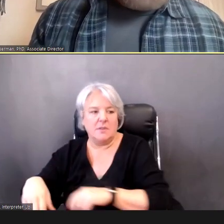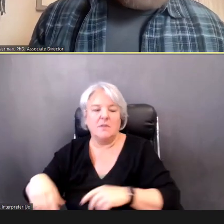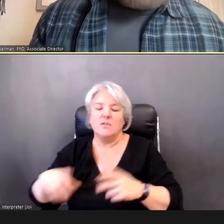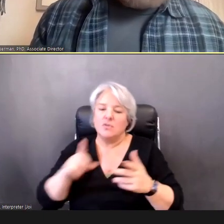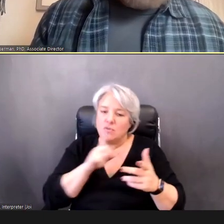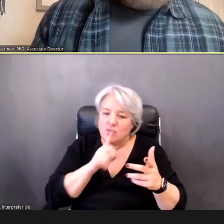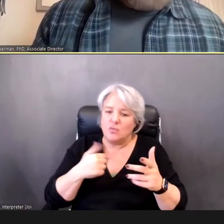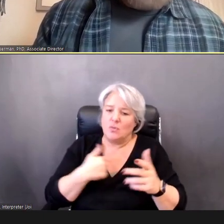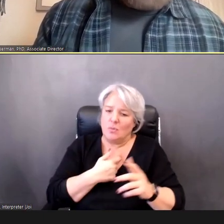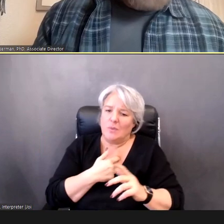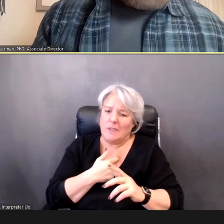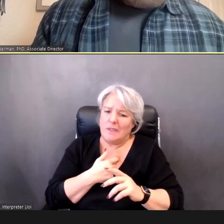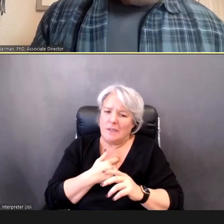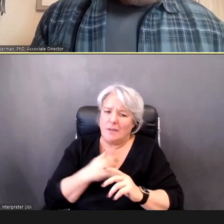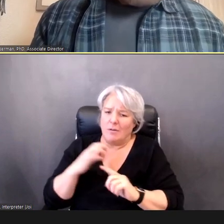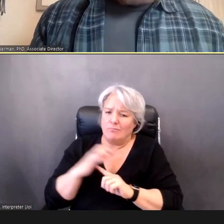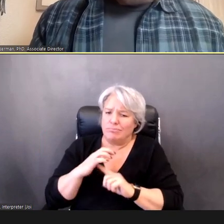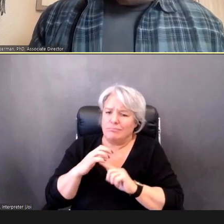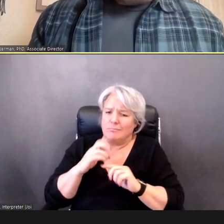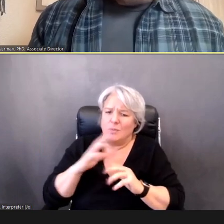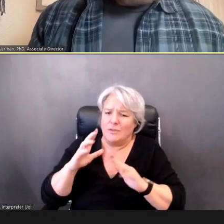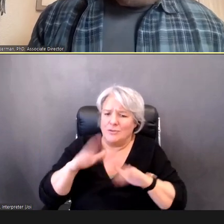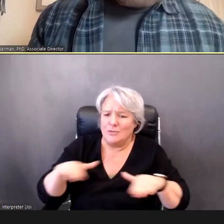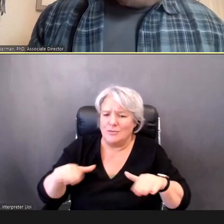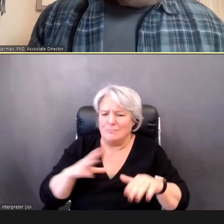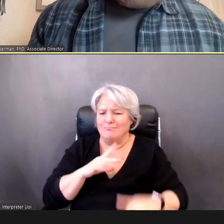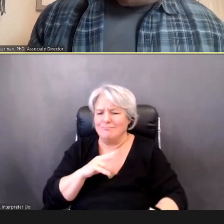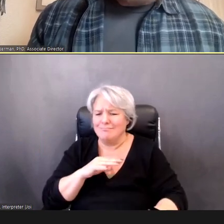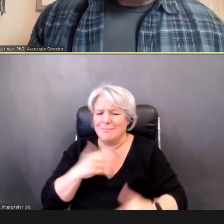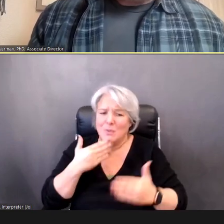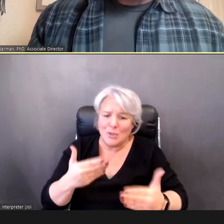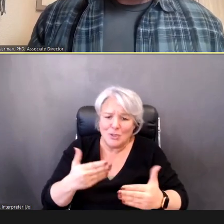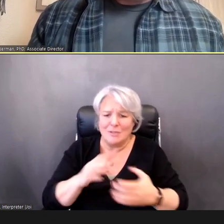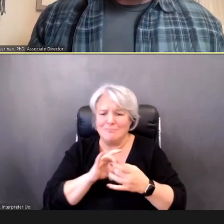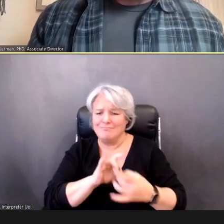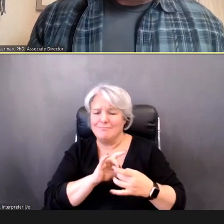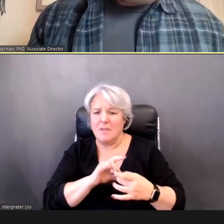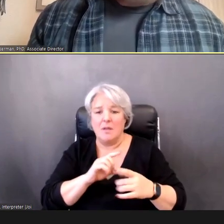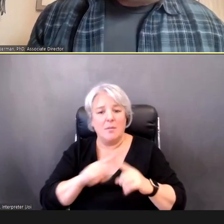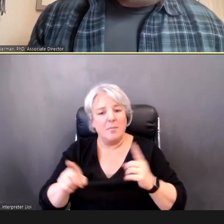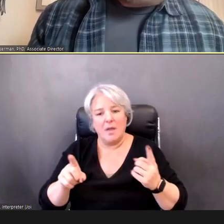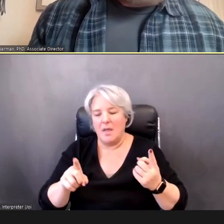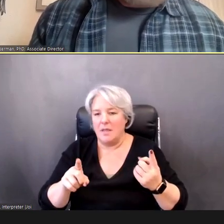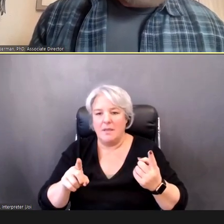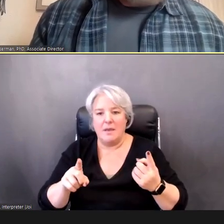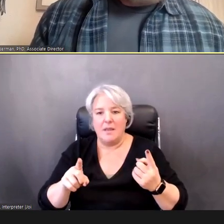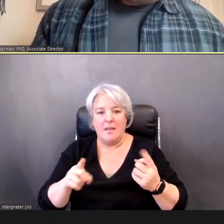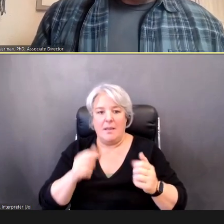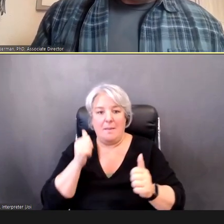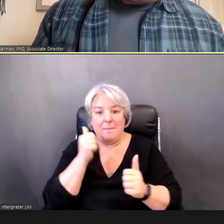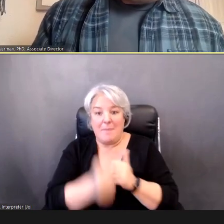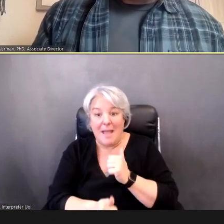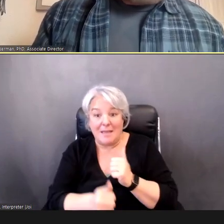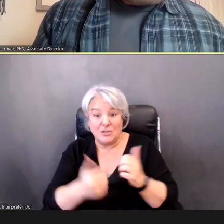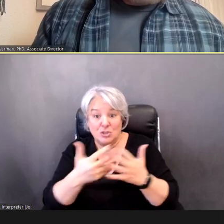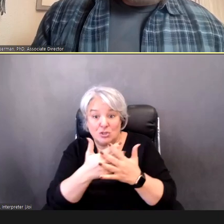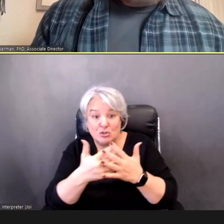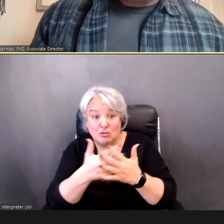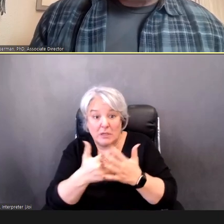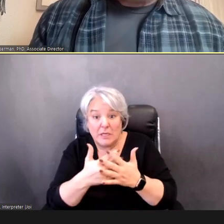champions of children, we don't -- we don't have an investment in them passing screenings, we want to get accurate results.